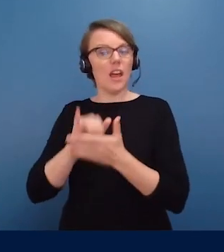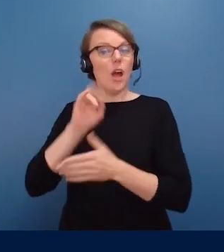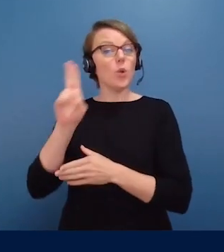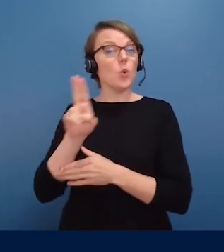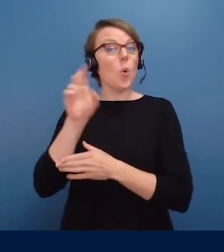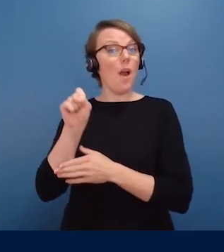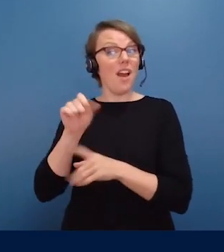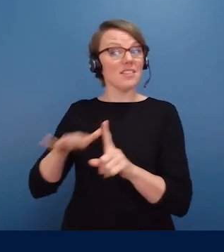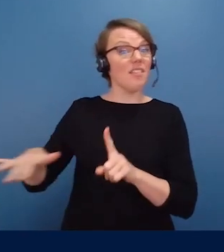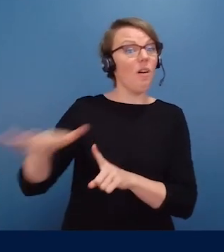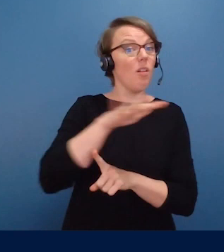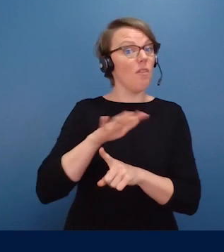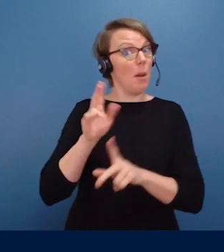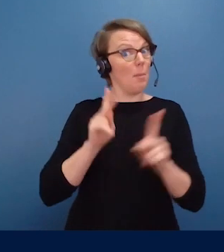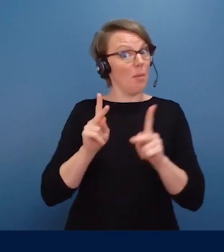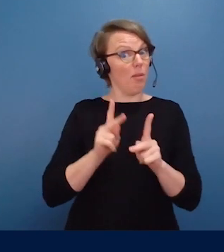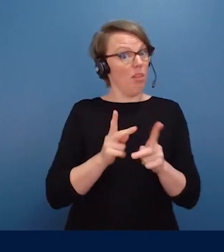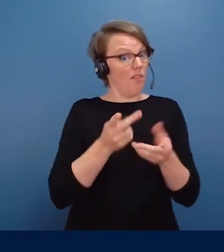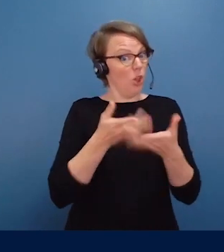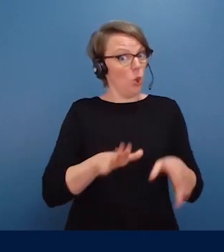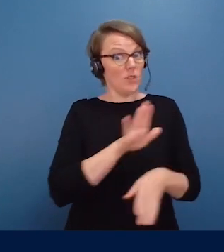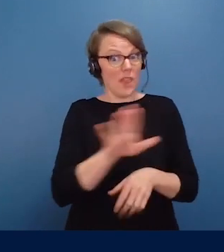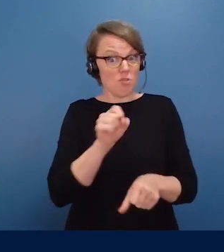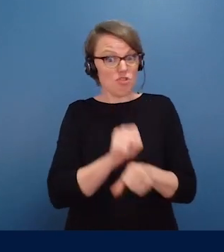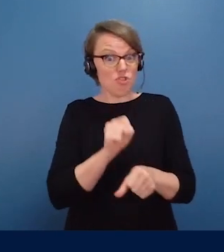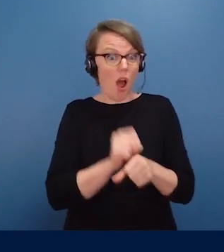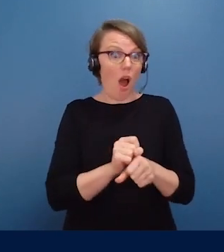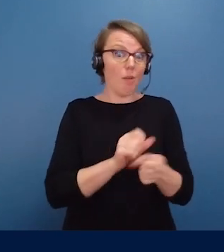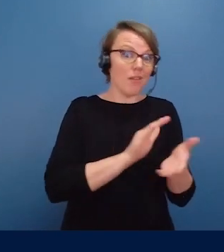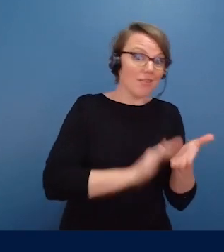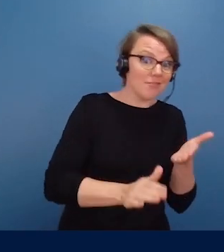in the United States have been hitting the hardest,